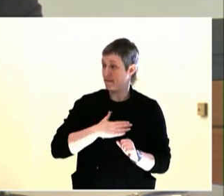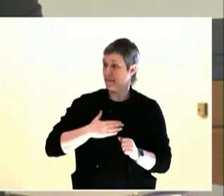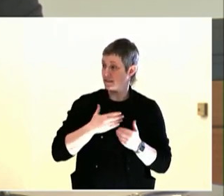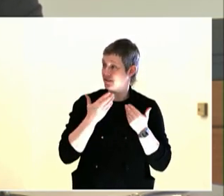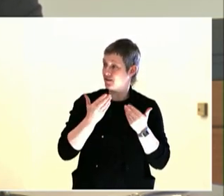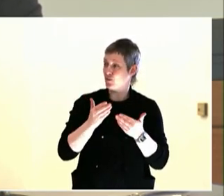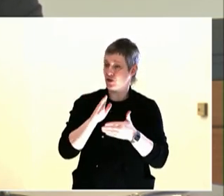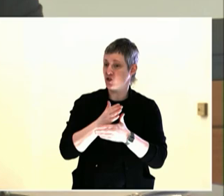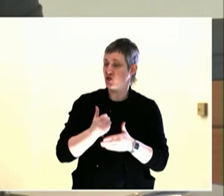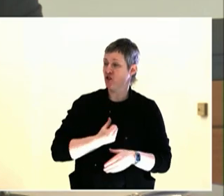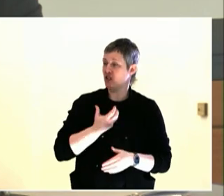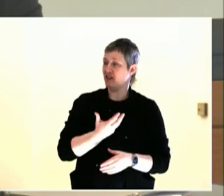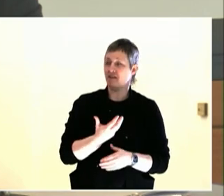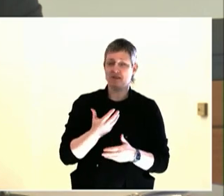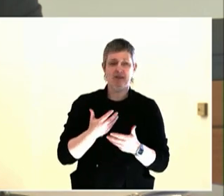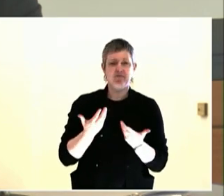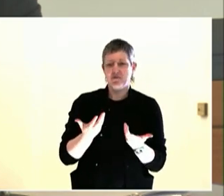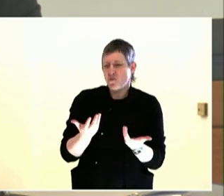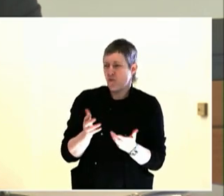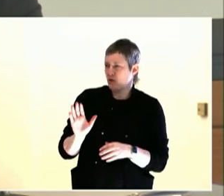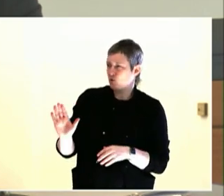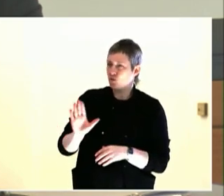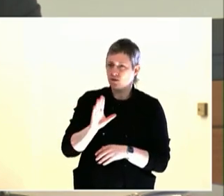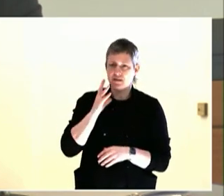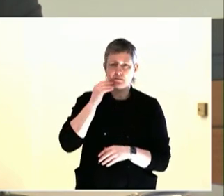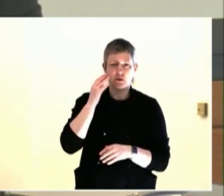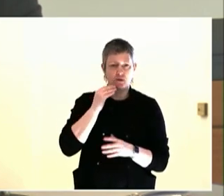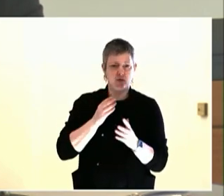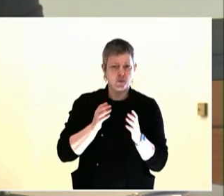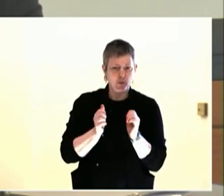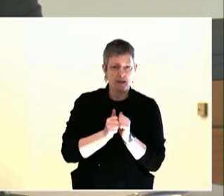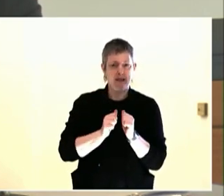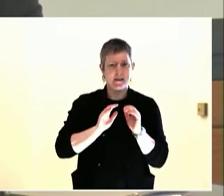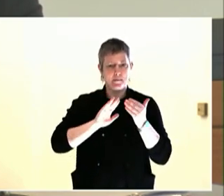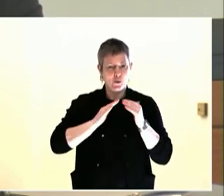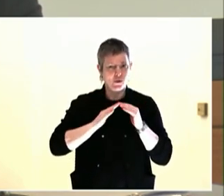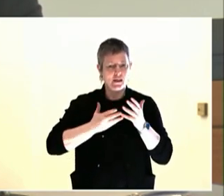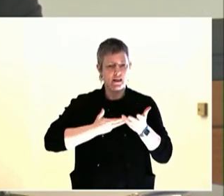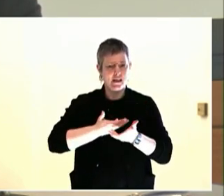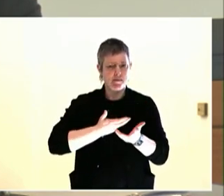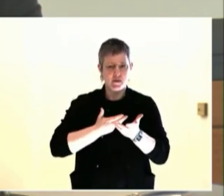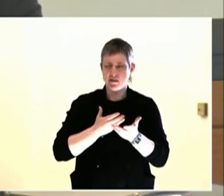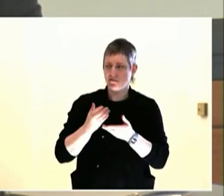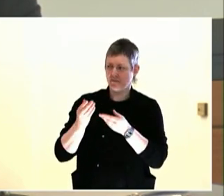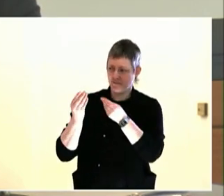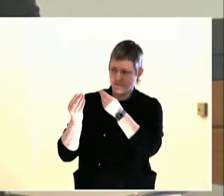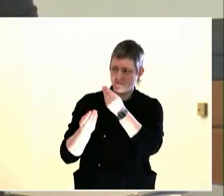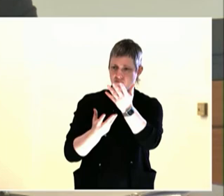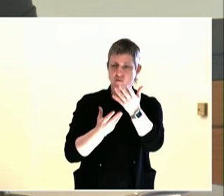oversees Latin communities, for